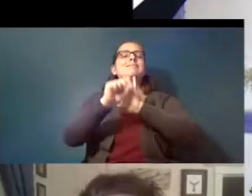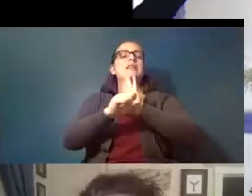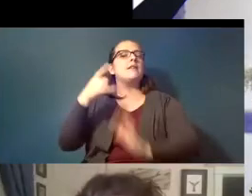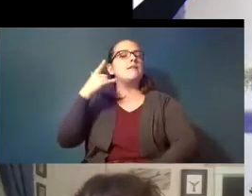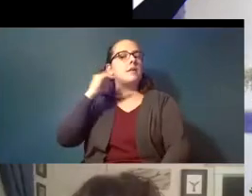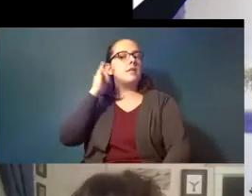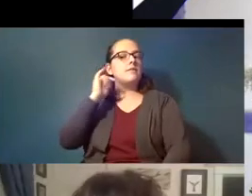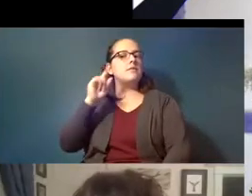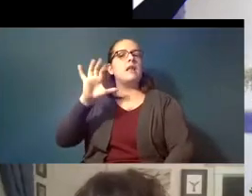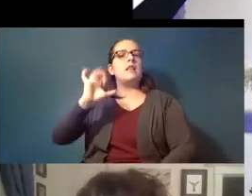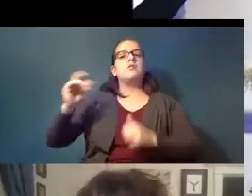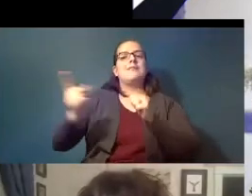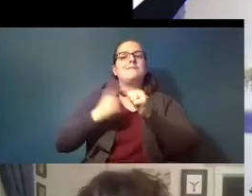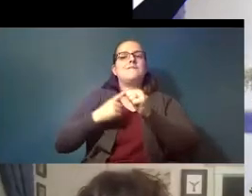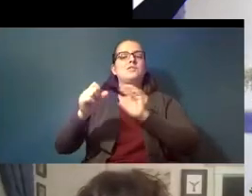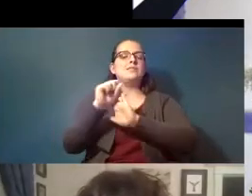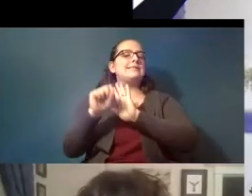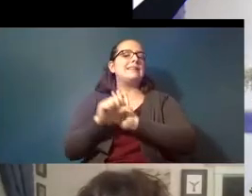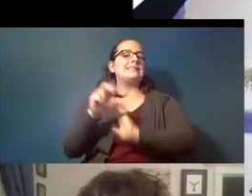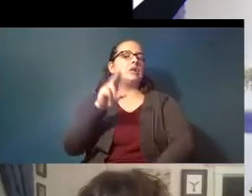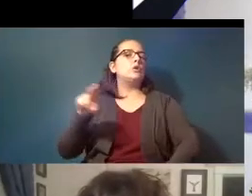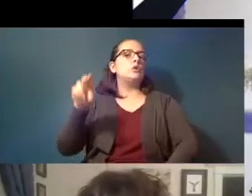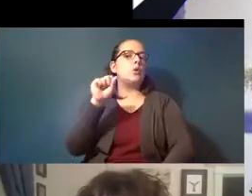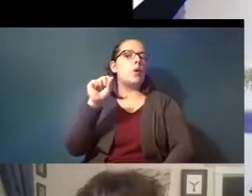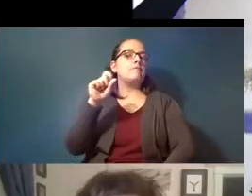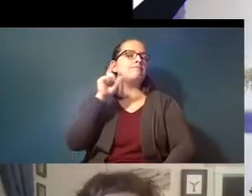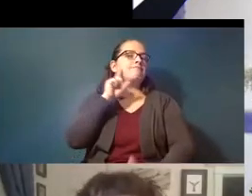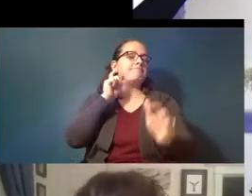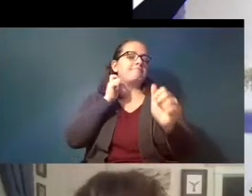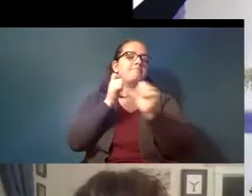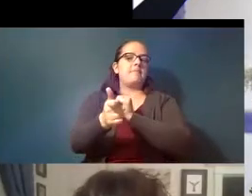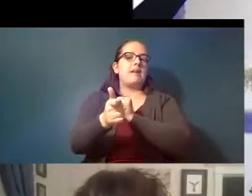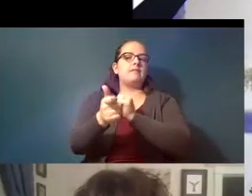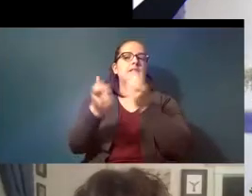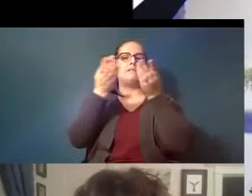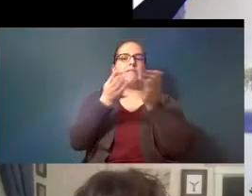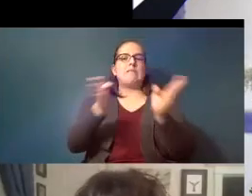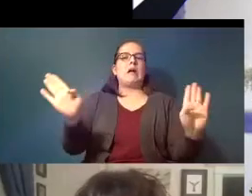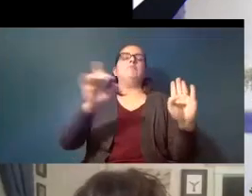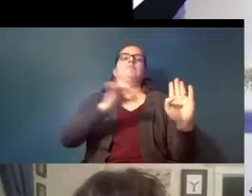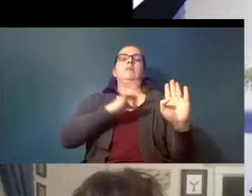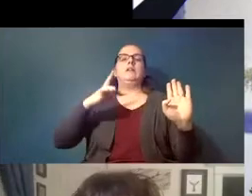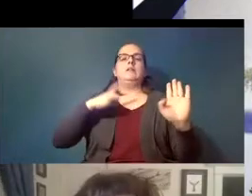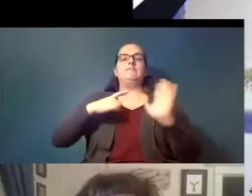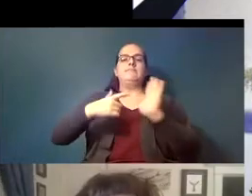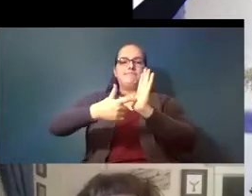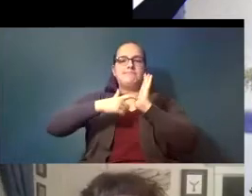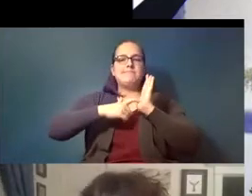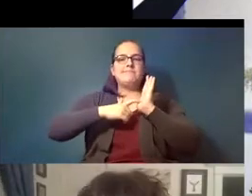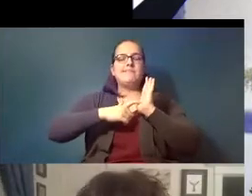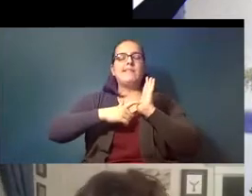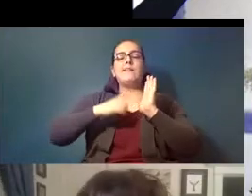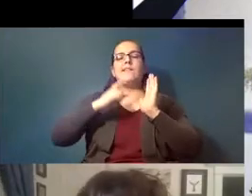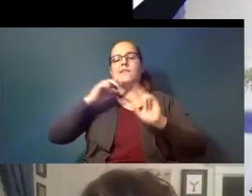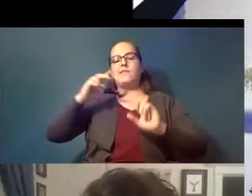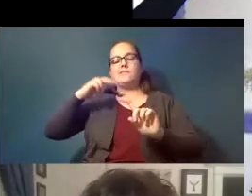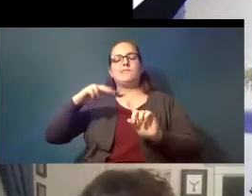the first state in the united states to pass broad legislative mandates to monitor microplastics